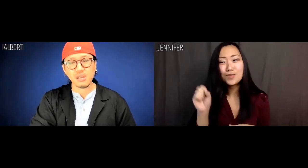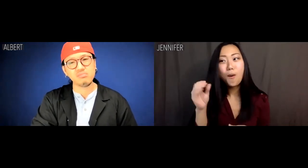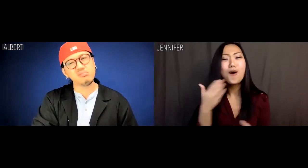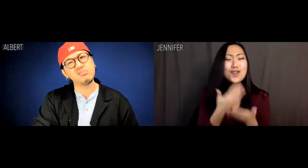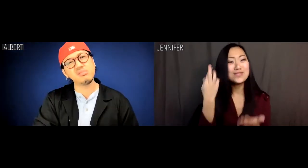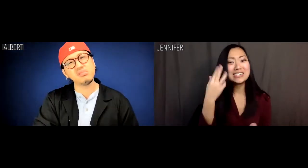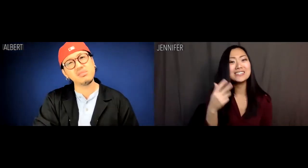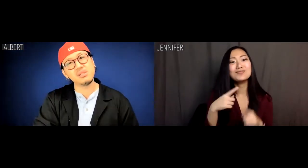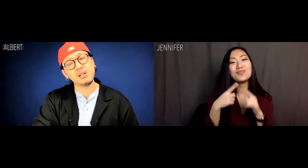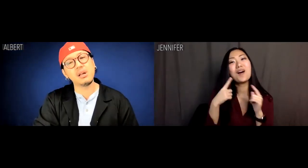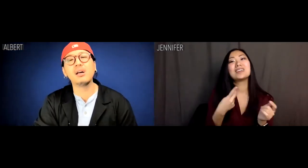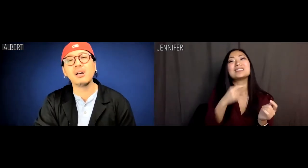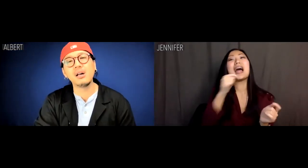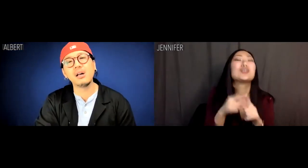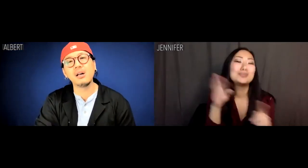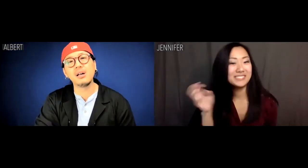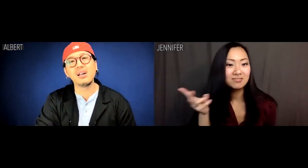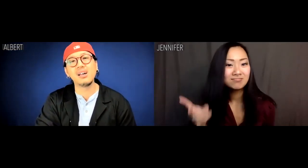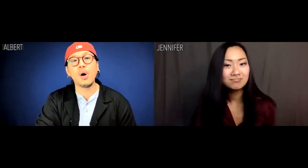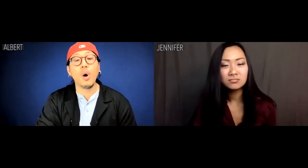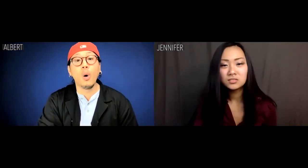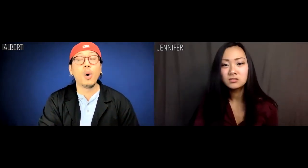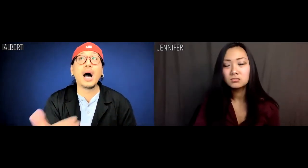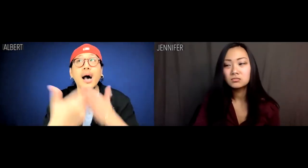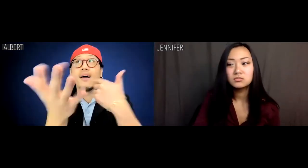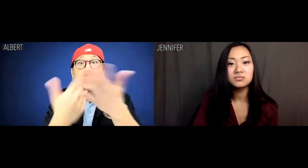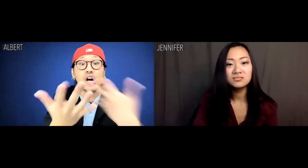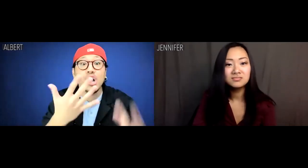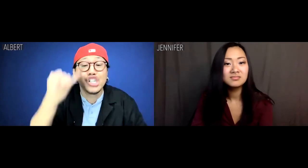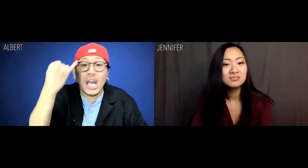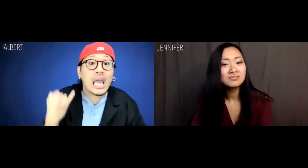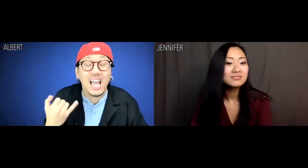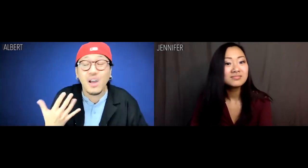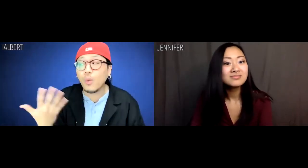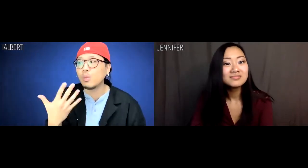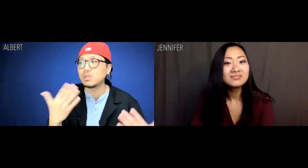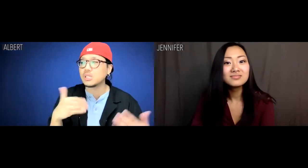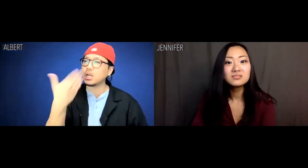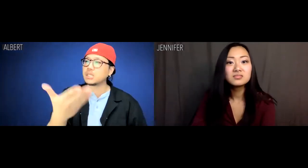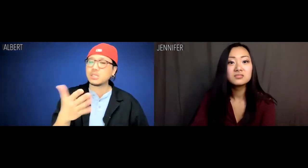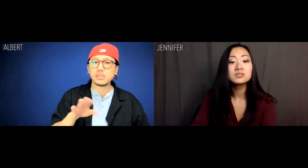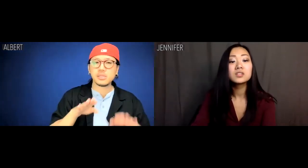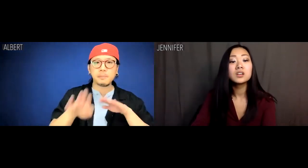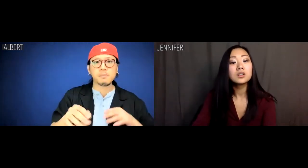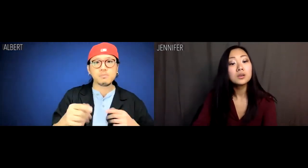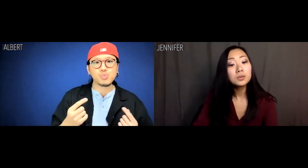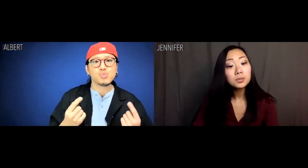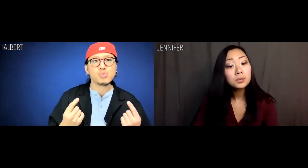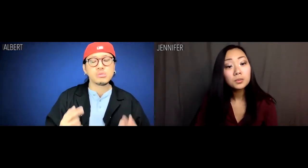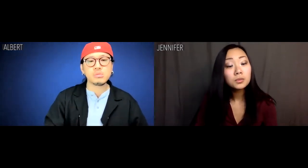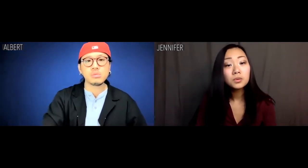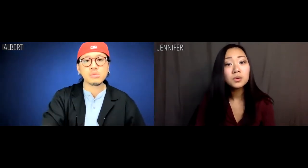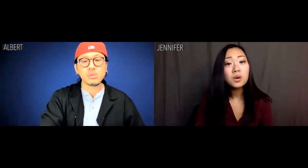so that's a good reason not to be Bonnie and Clyde. Albert: Whatever. Jen, what's our next move?